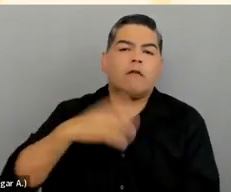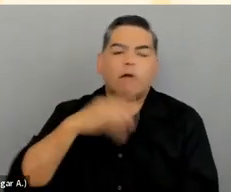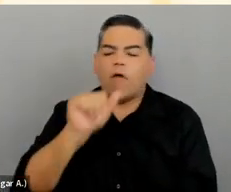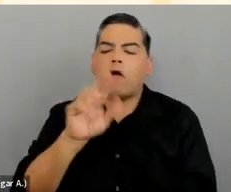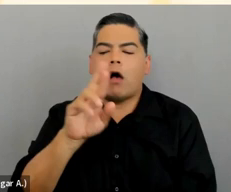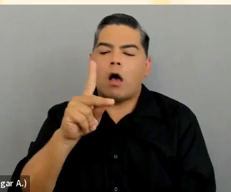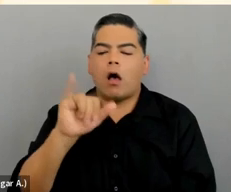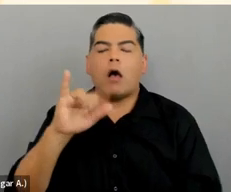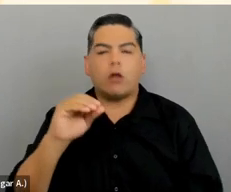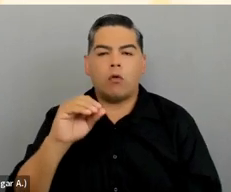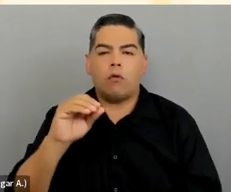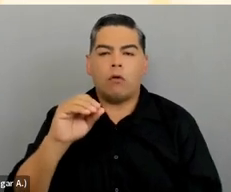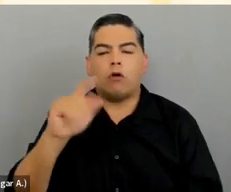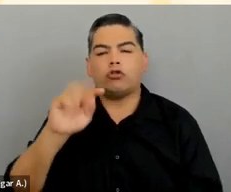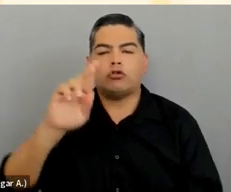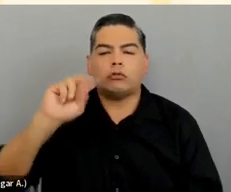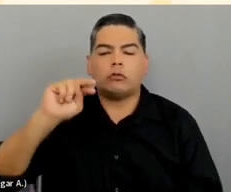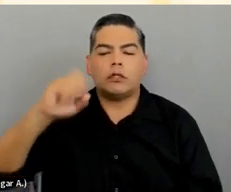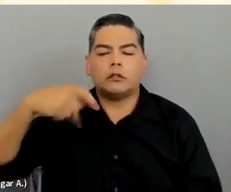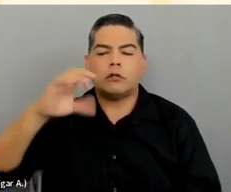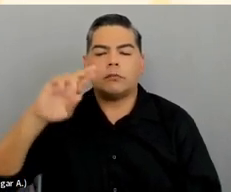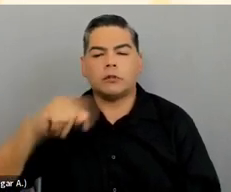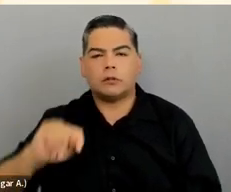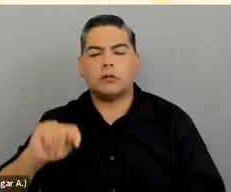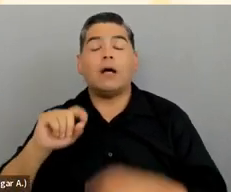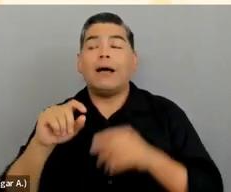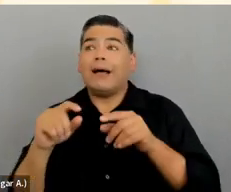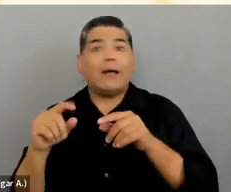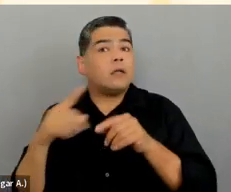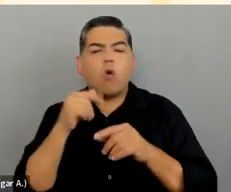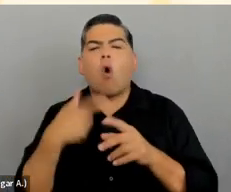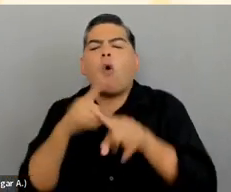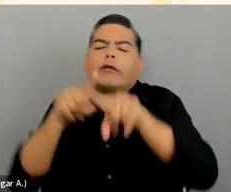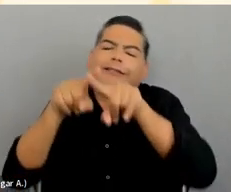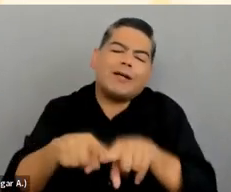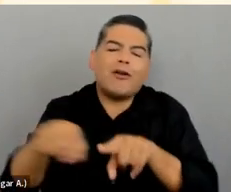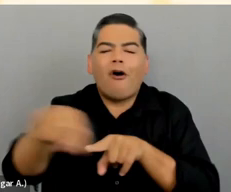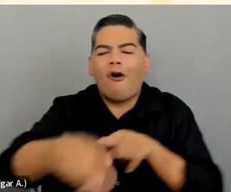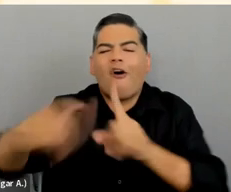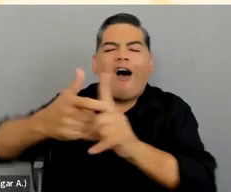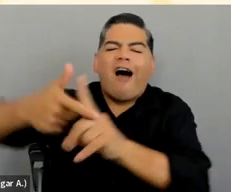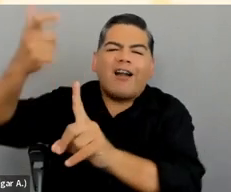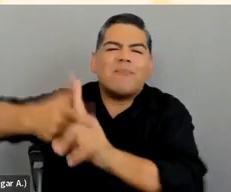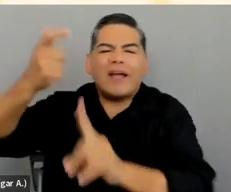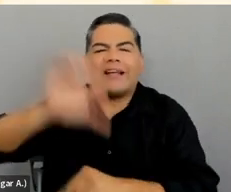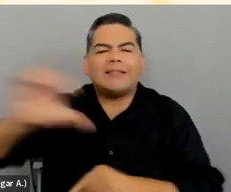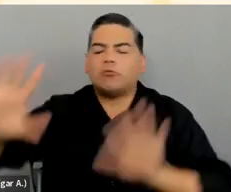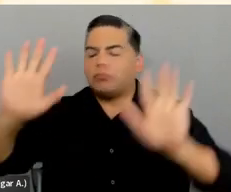And don't just rely on automated captioning. They're a great place to start, and can save you some time,